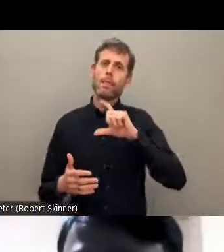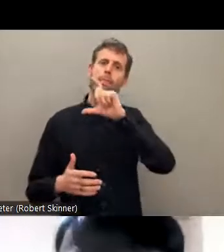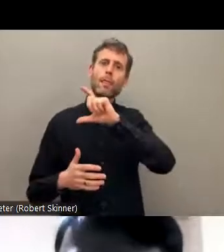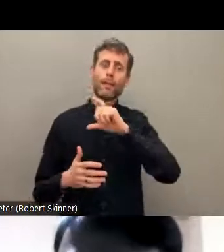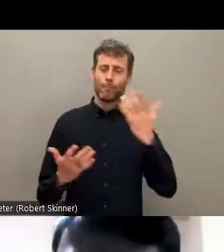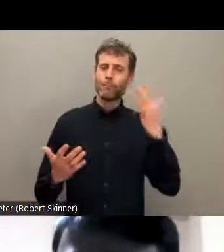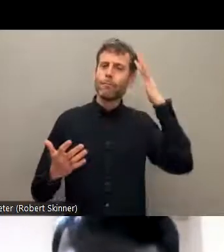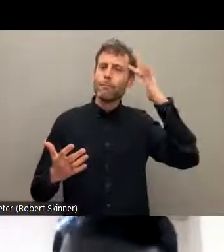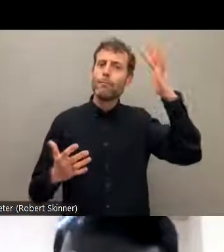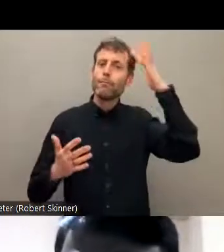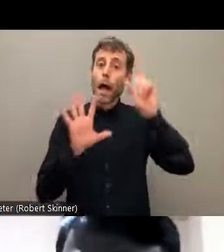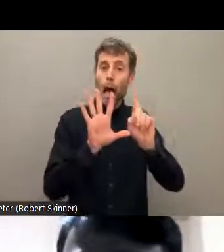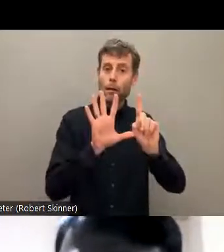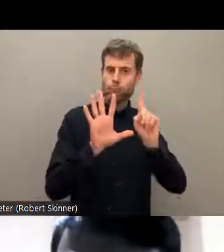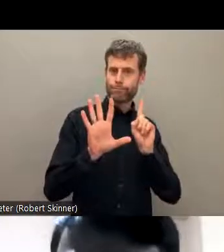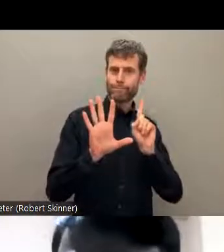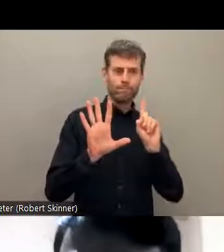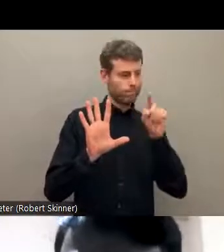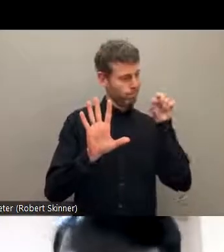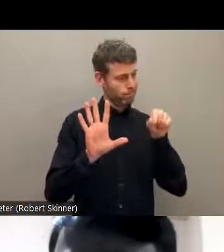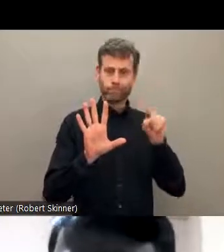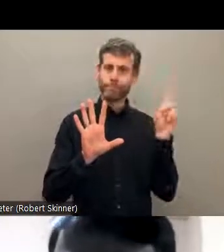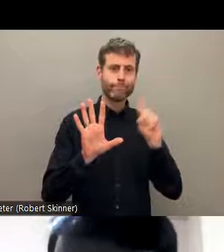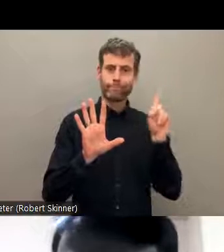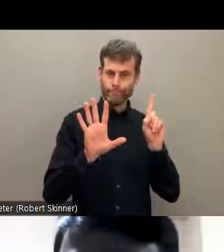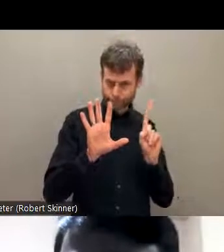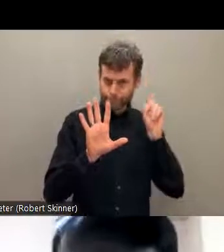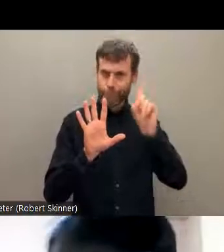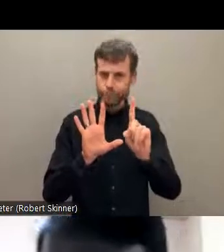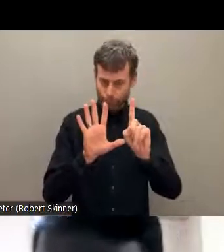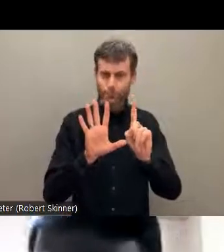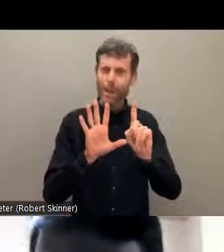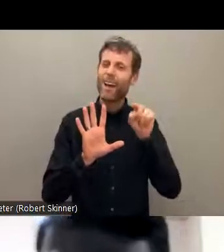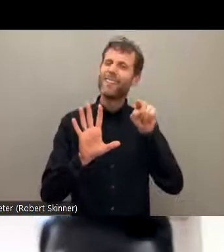strategy, leaving no one behind but are we in